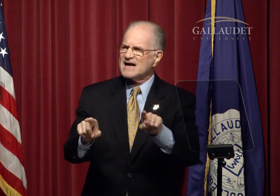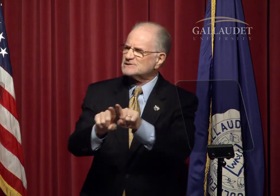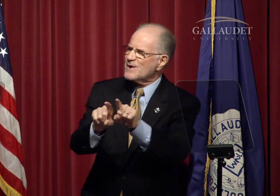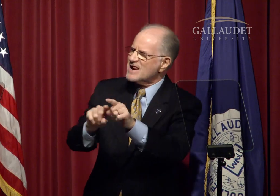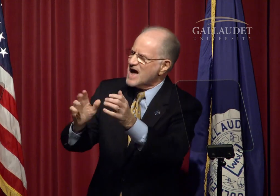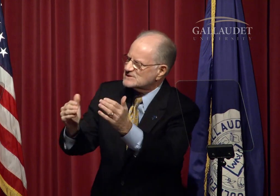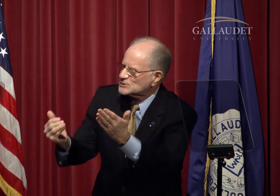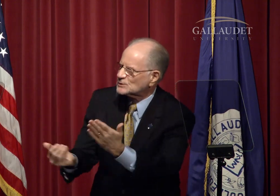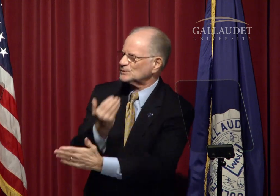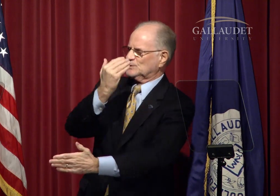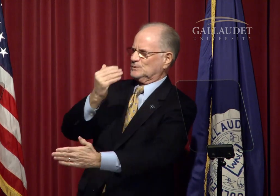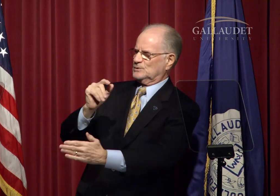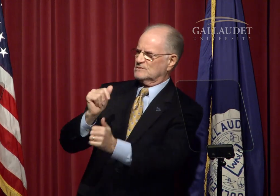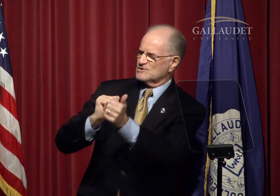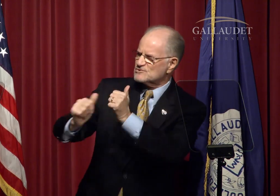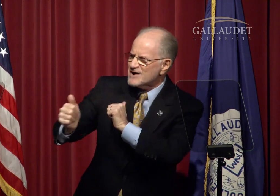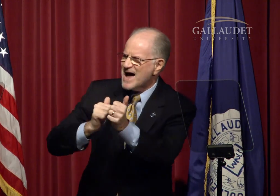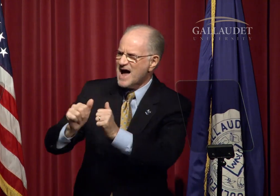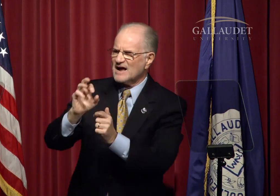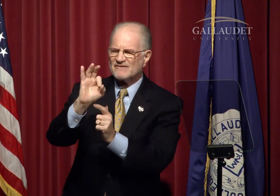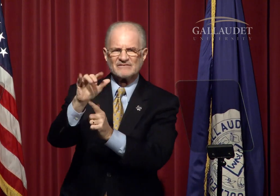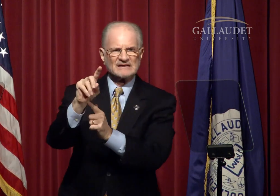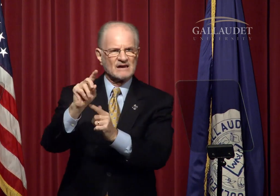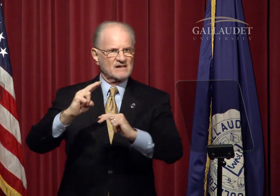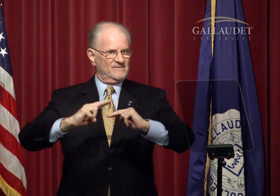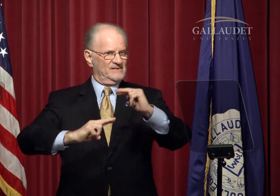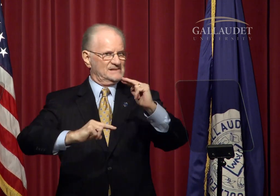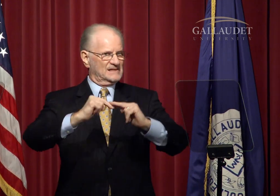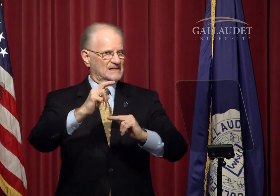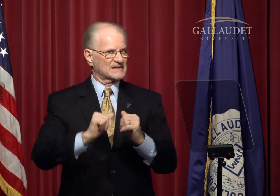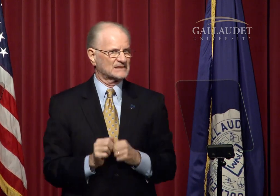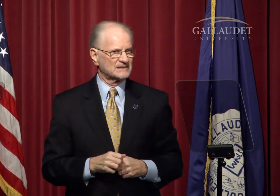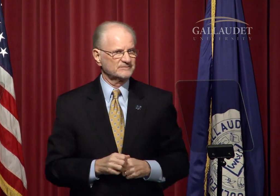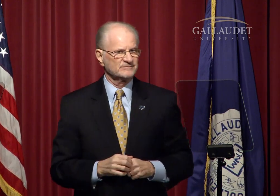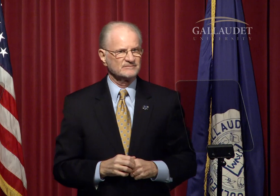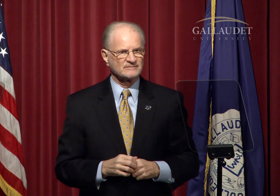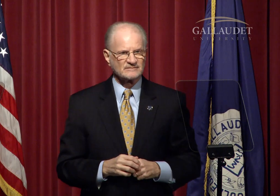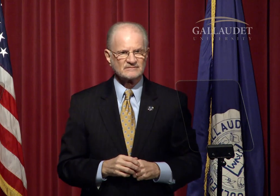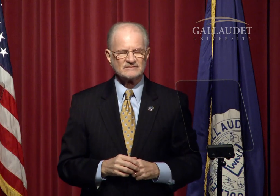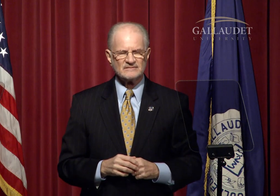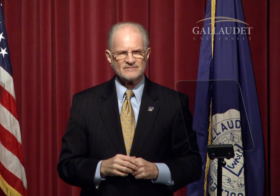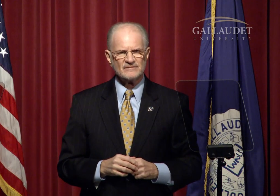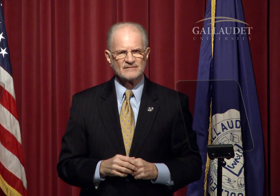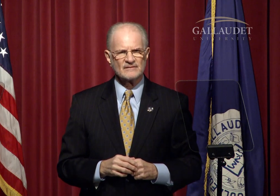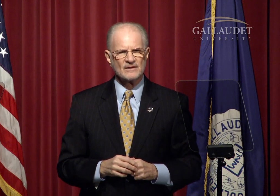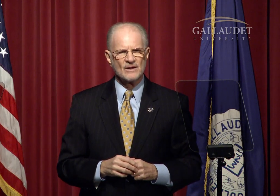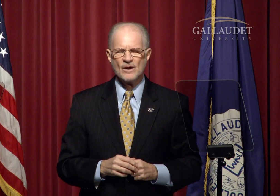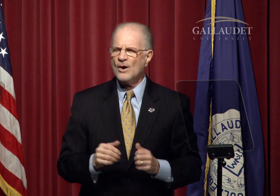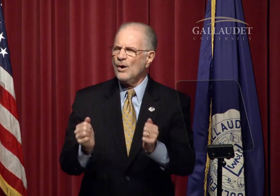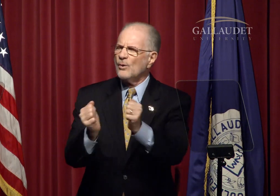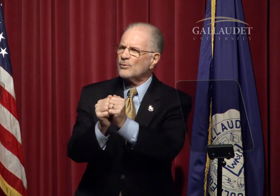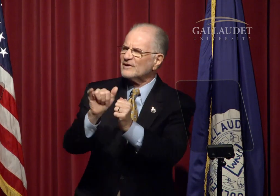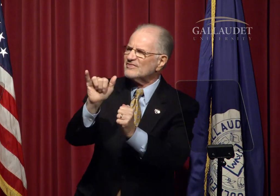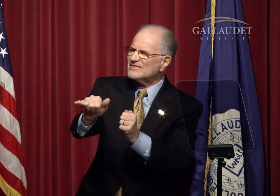were added - as well as a new track and field facility.